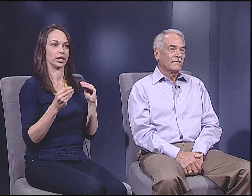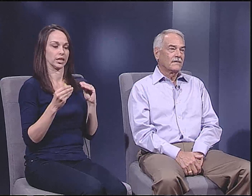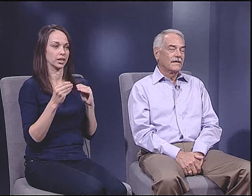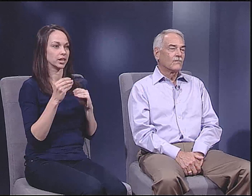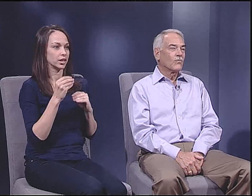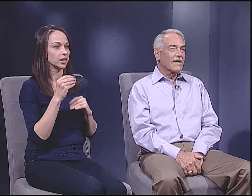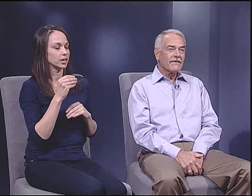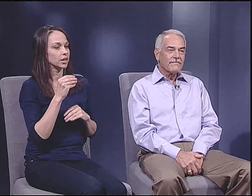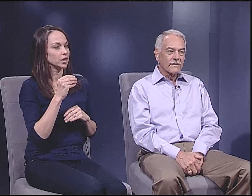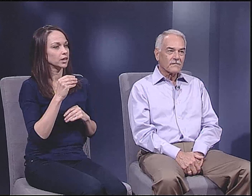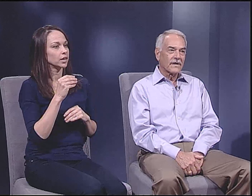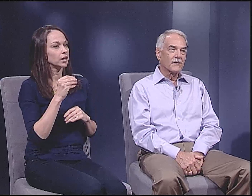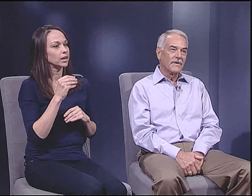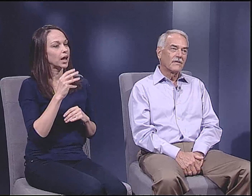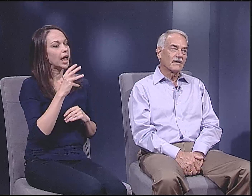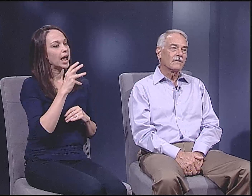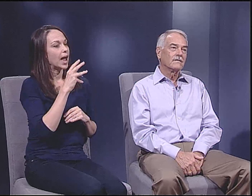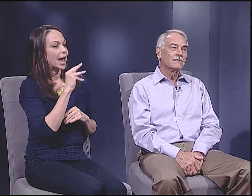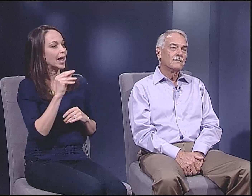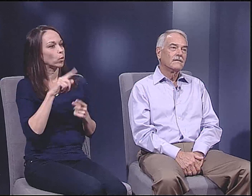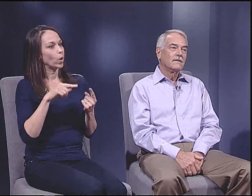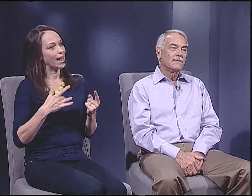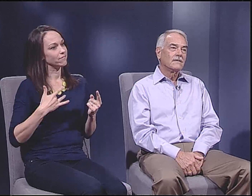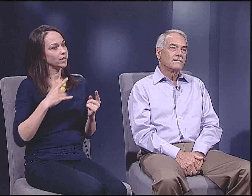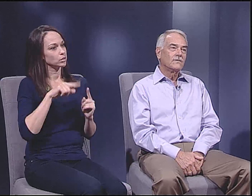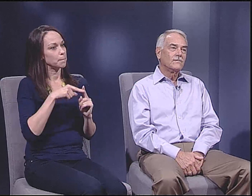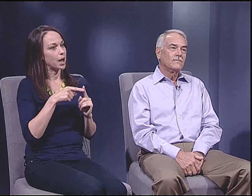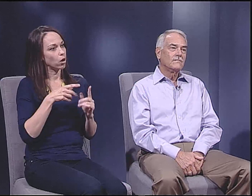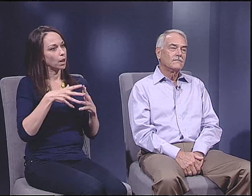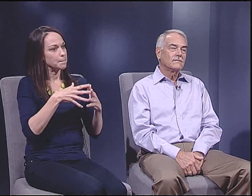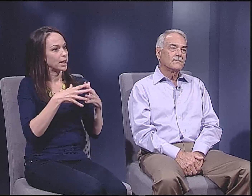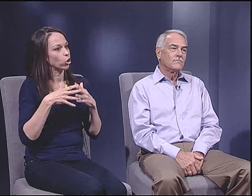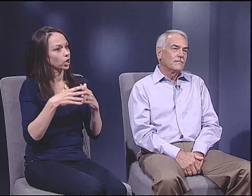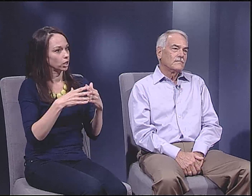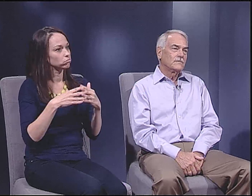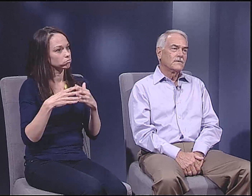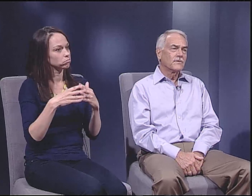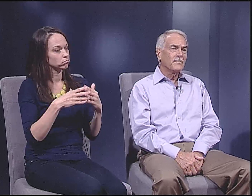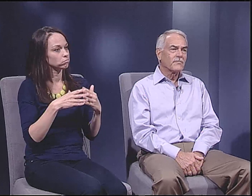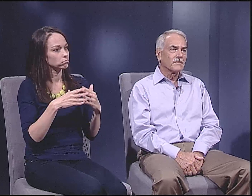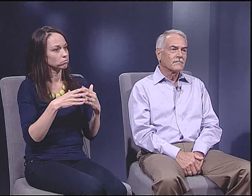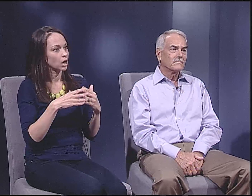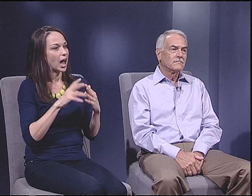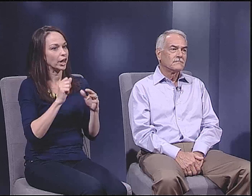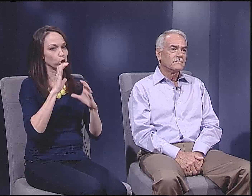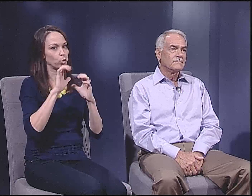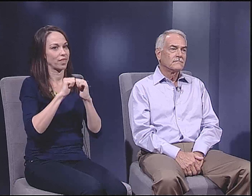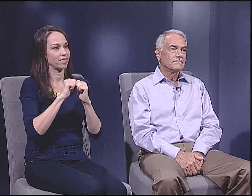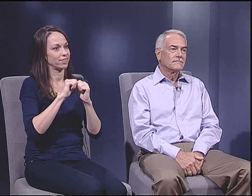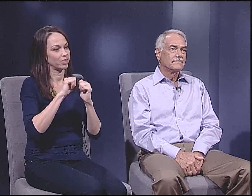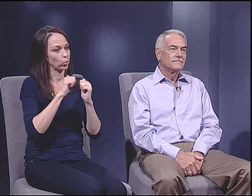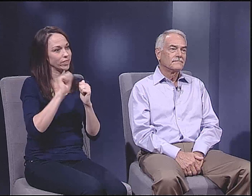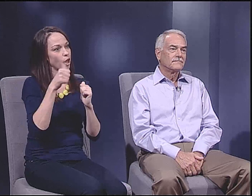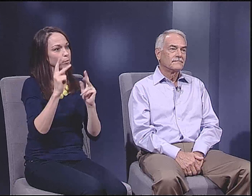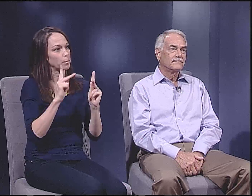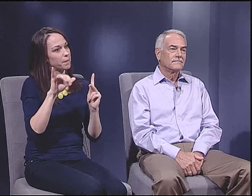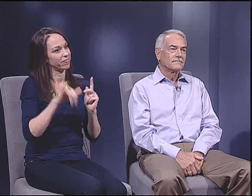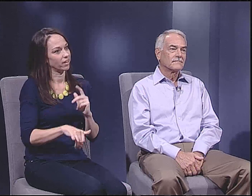and my story nd what I felt about America to other people.